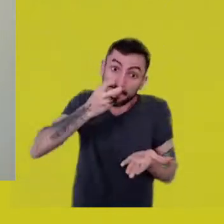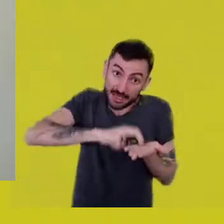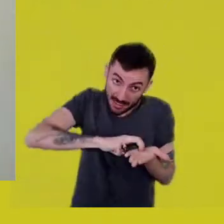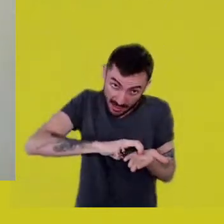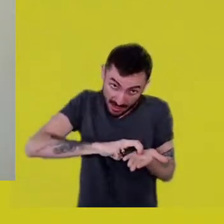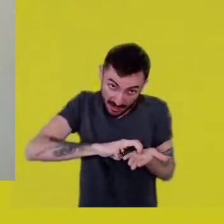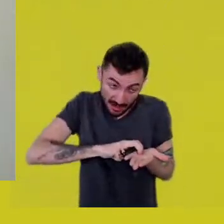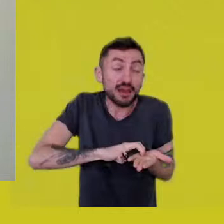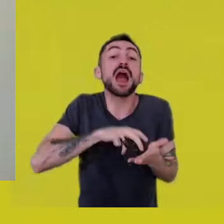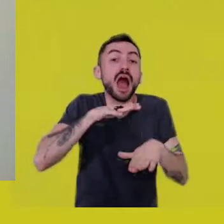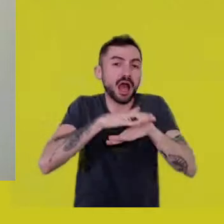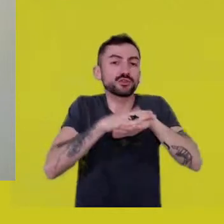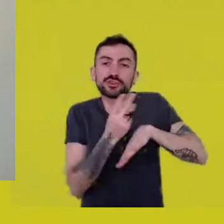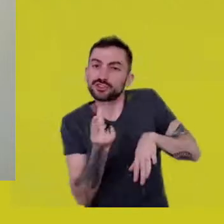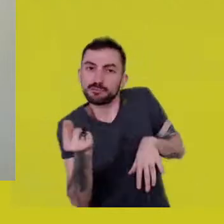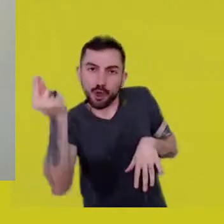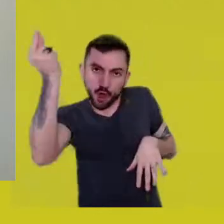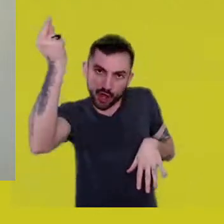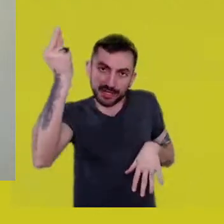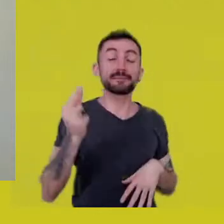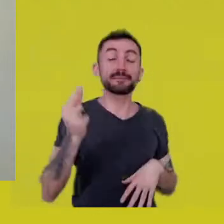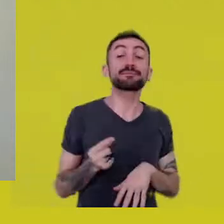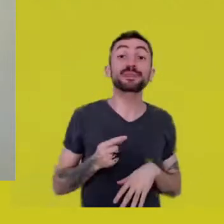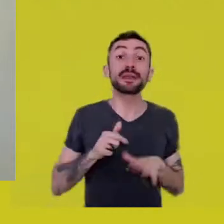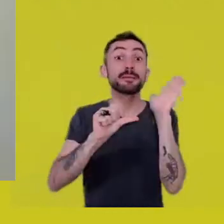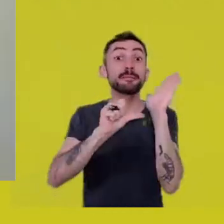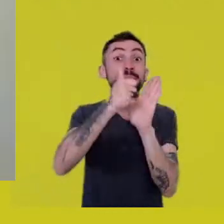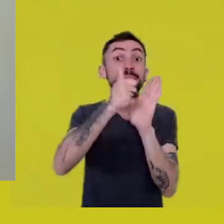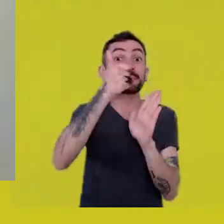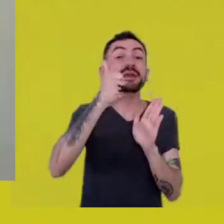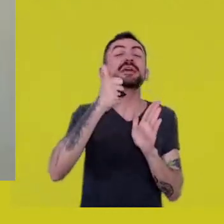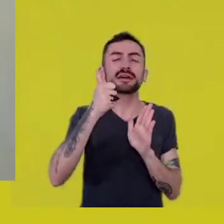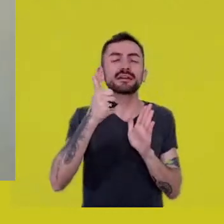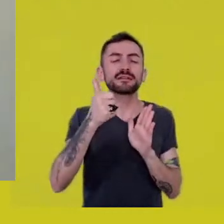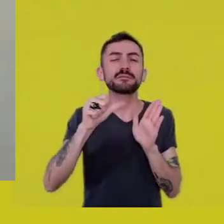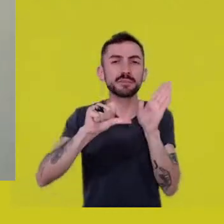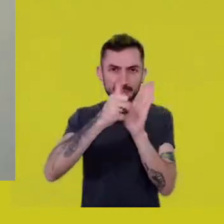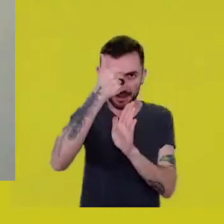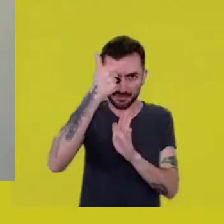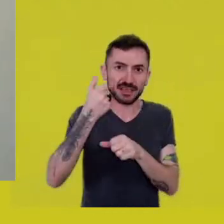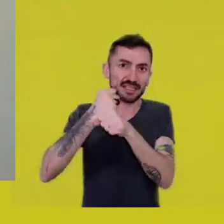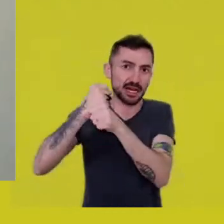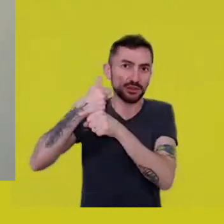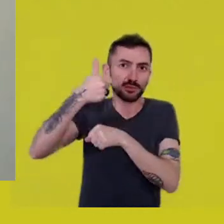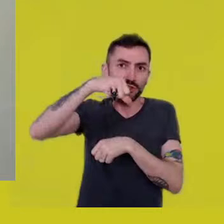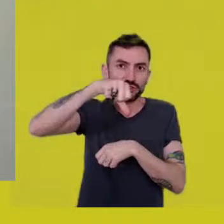On the first meeting, in 1997, they stayed around us,